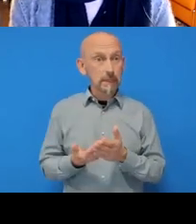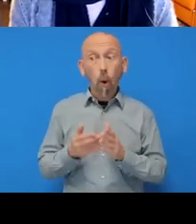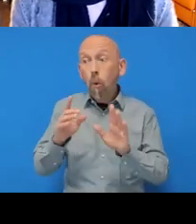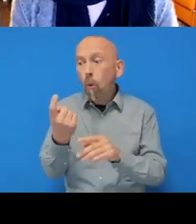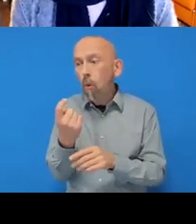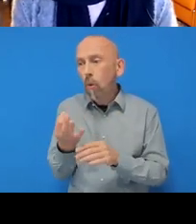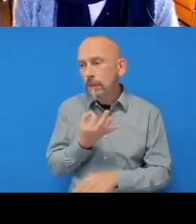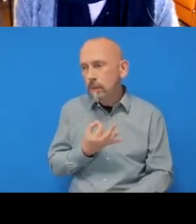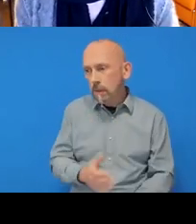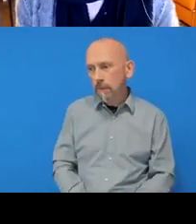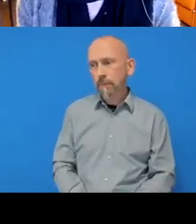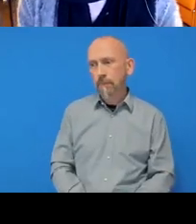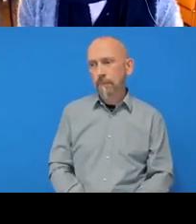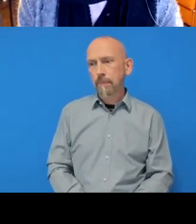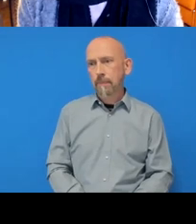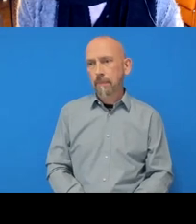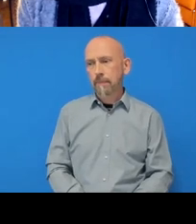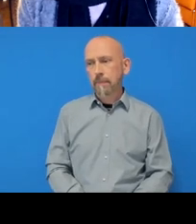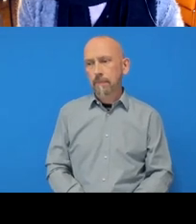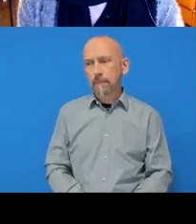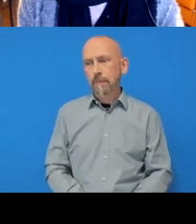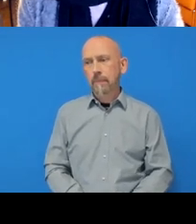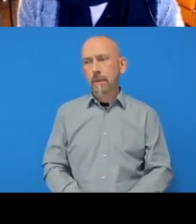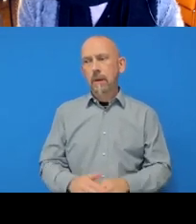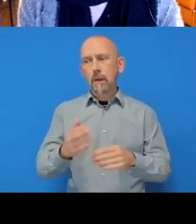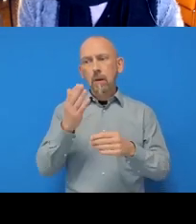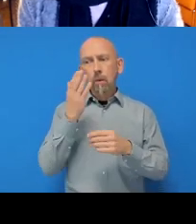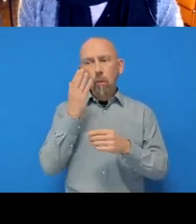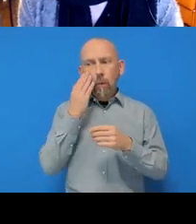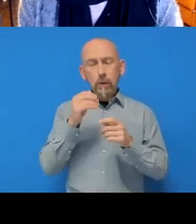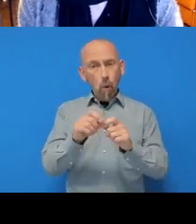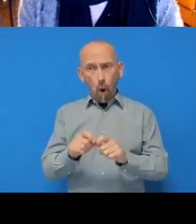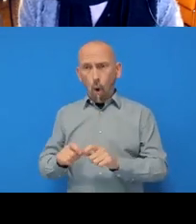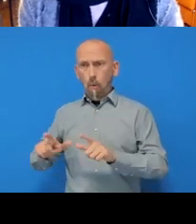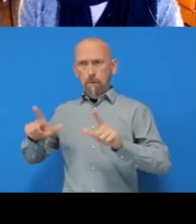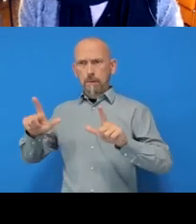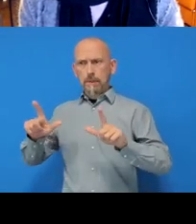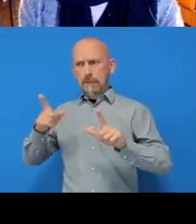“Once you open it elsewhere can you show pushing it back to cloud again?”